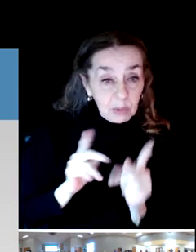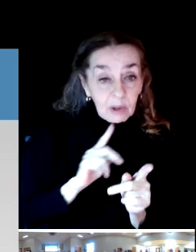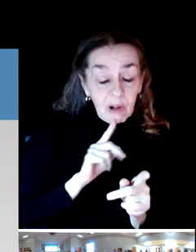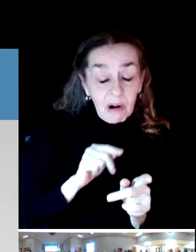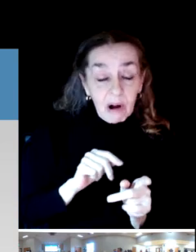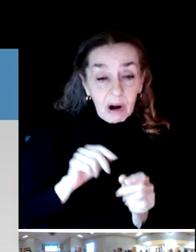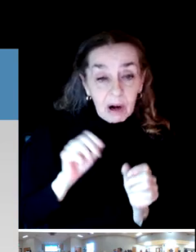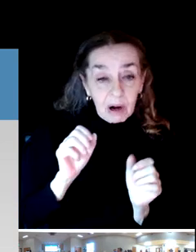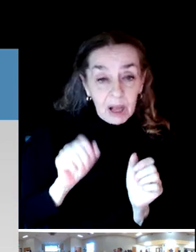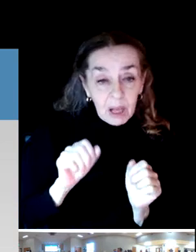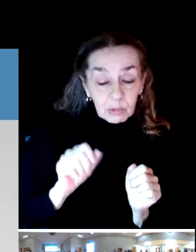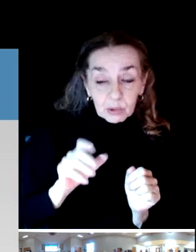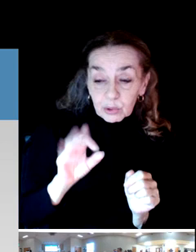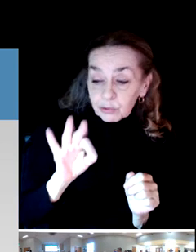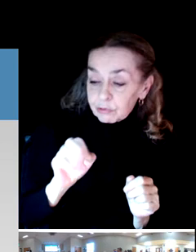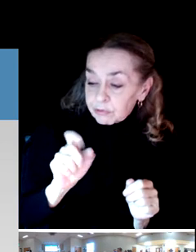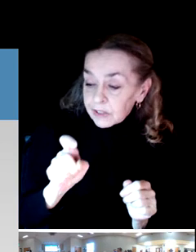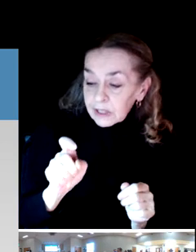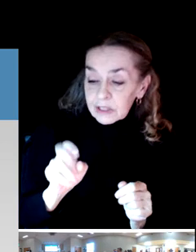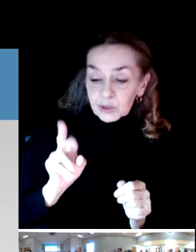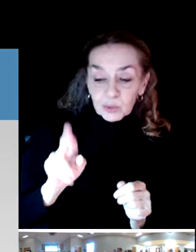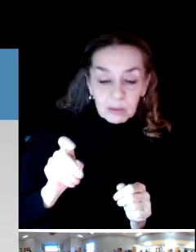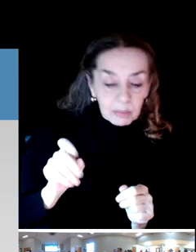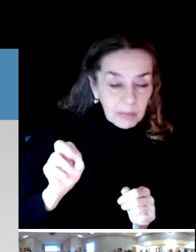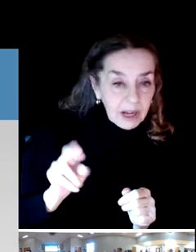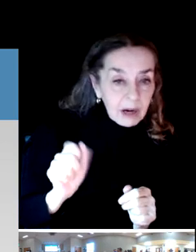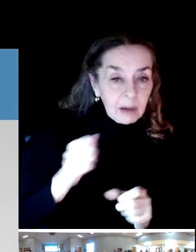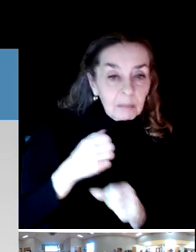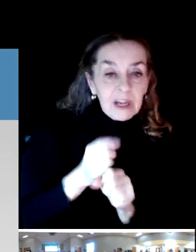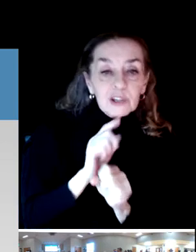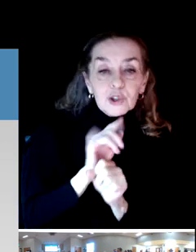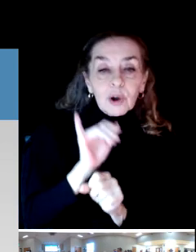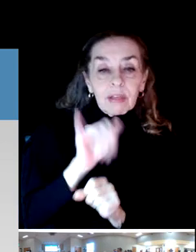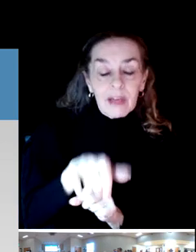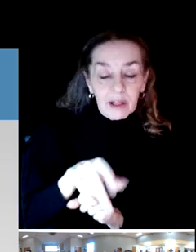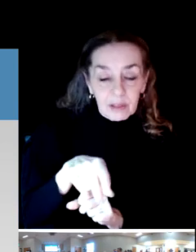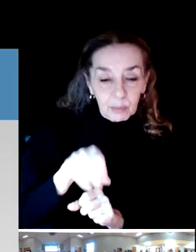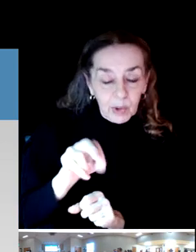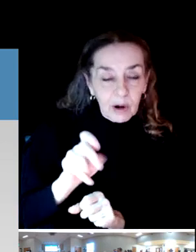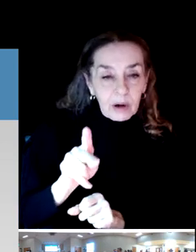and repair and ensure that Parks looked pretty good. Or looked very good.